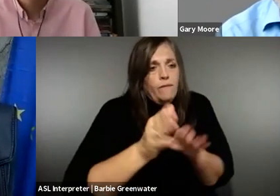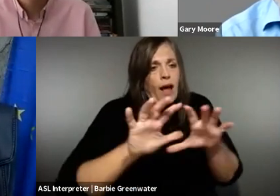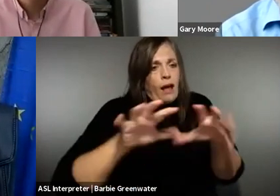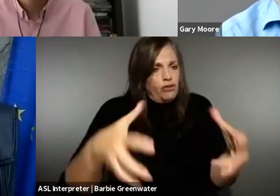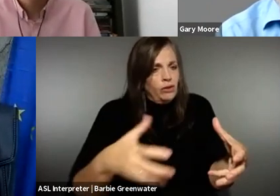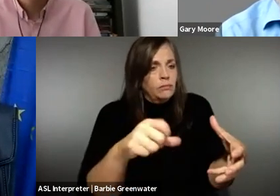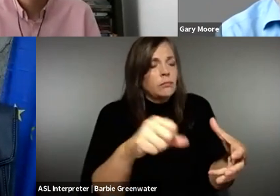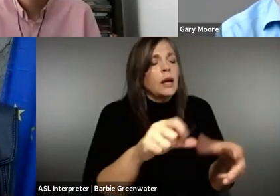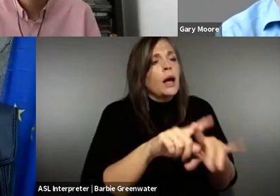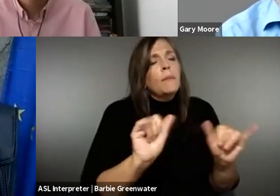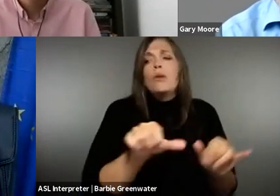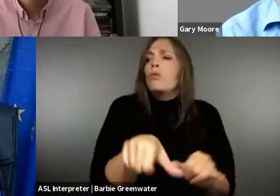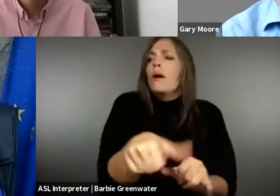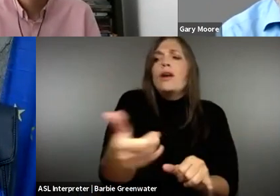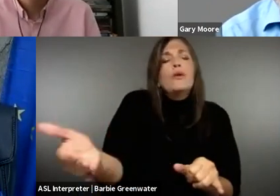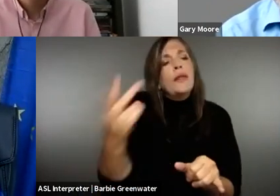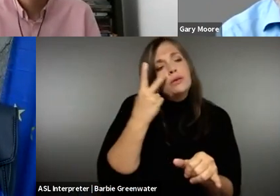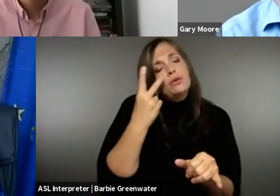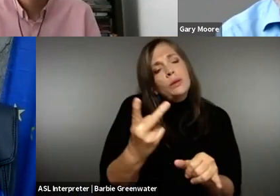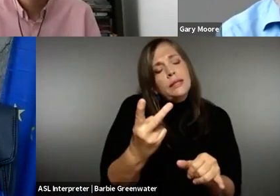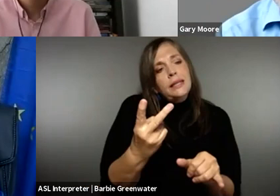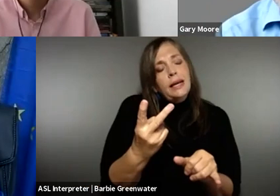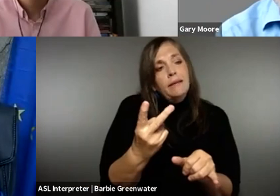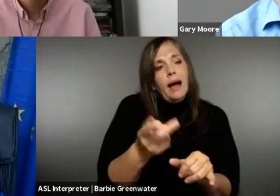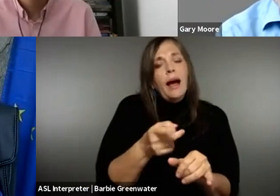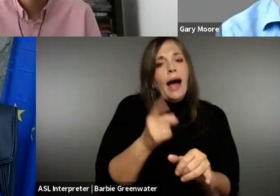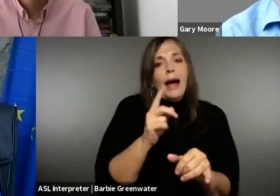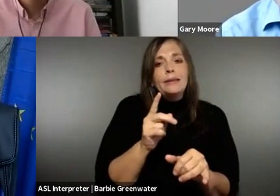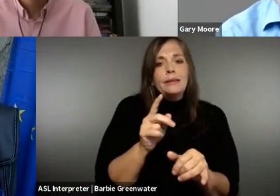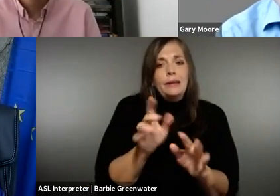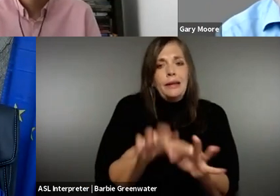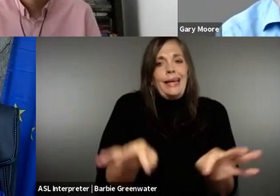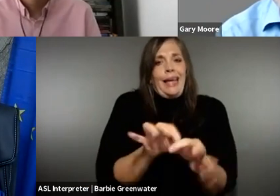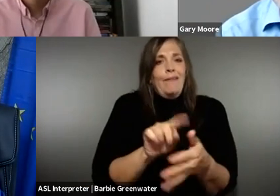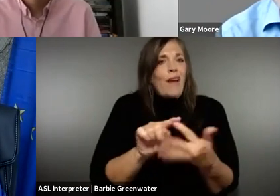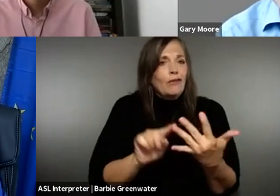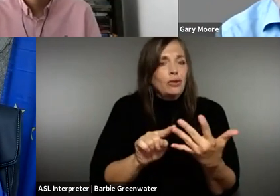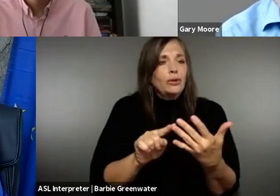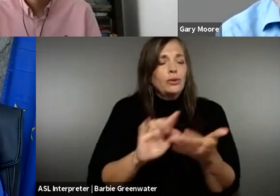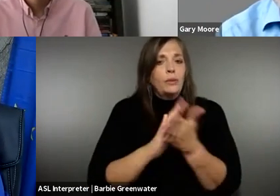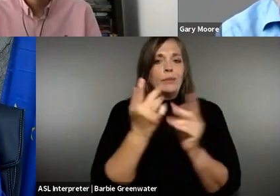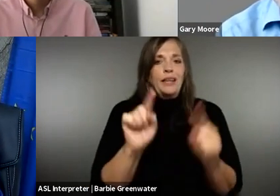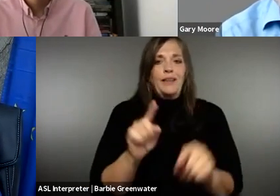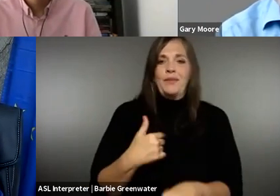We sort of build a strong profession in this. But what else do you see as sort of key success factors for the directive to be